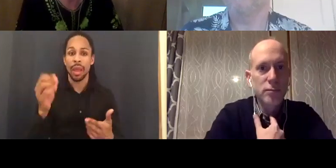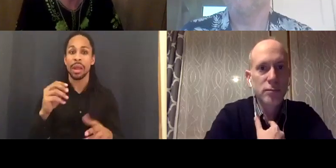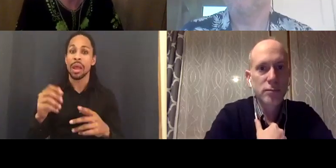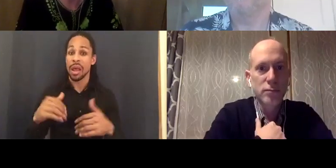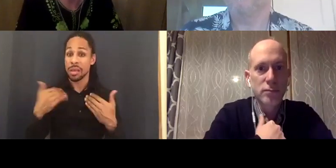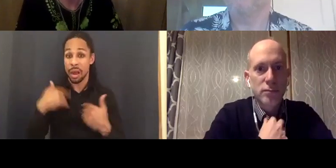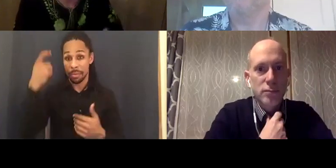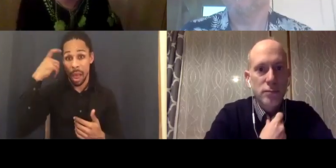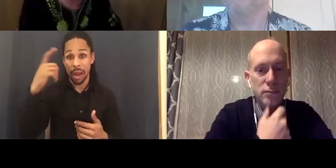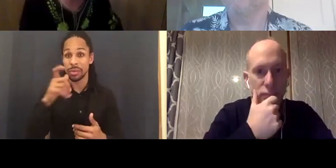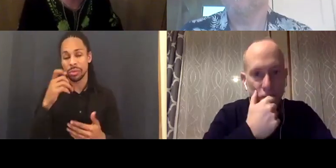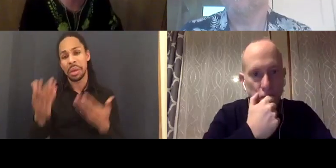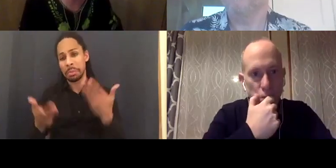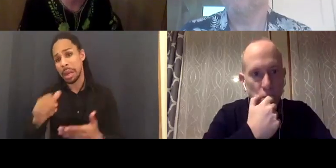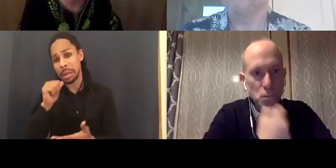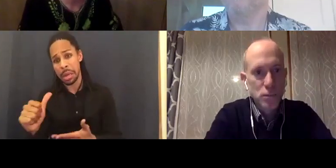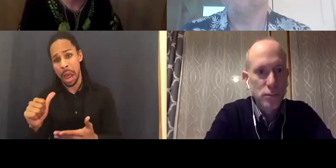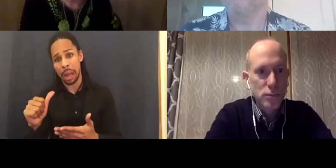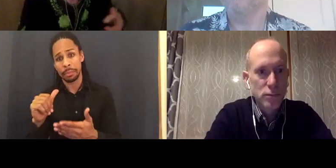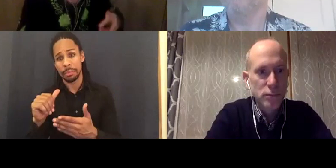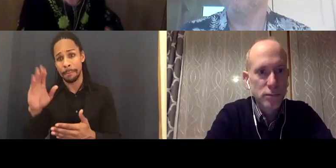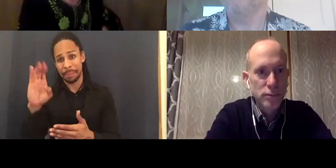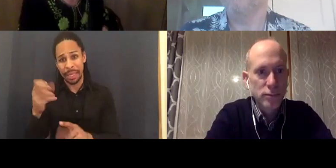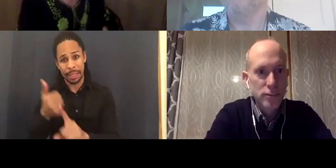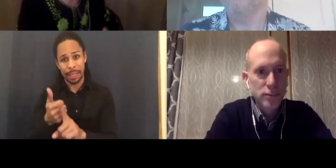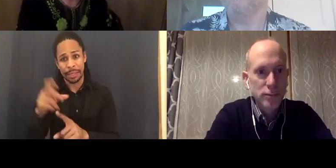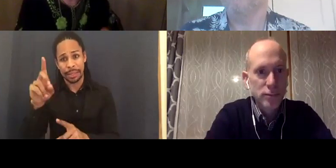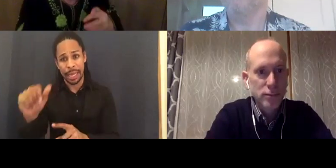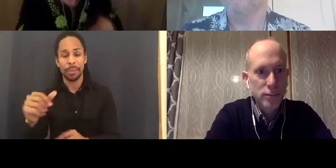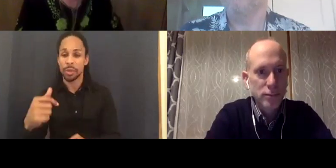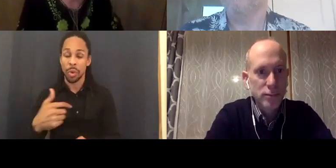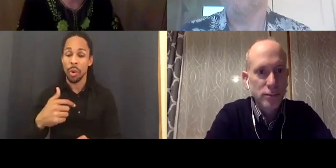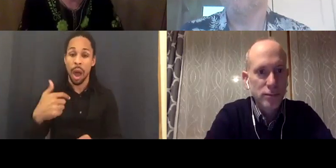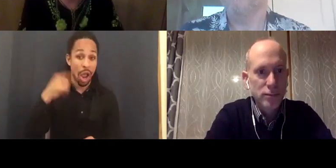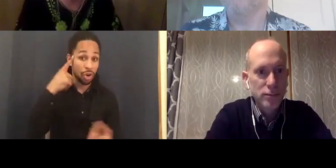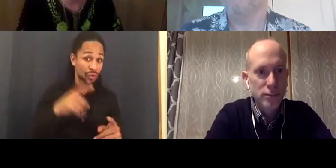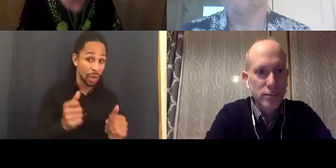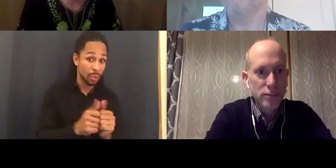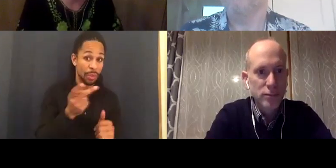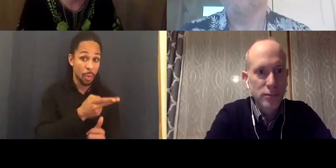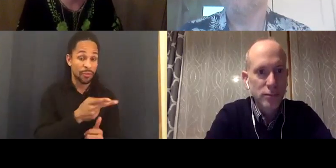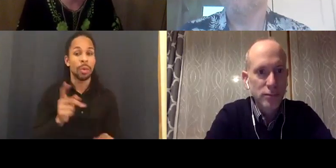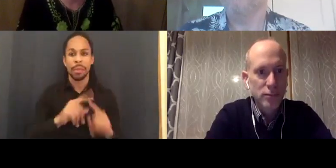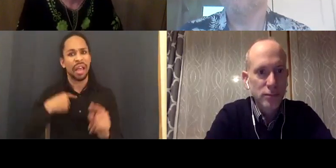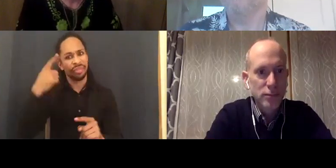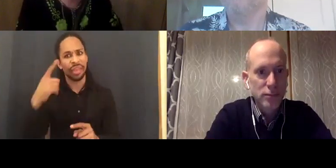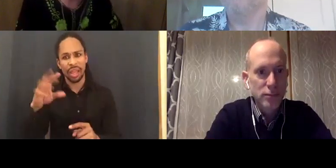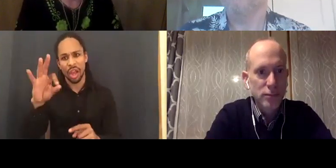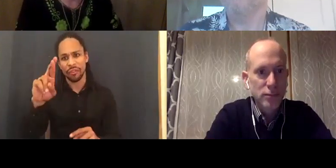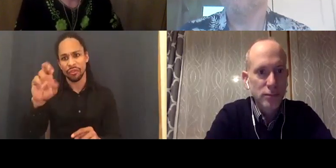I totally agree but I also think it would be an education tool and surely should